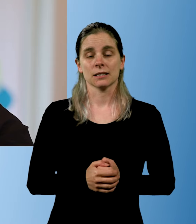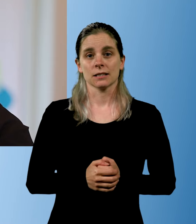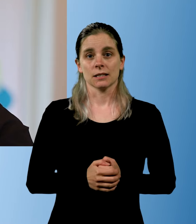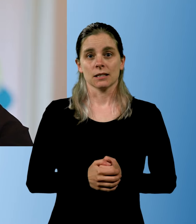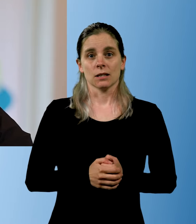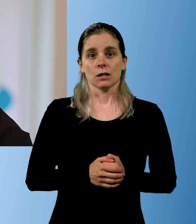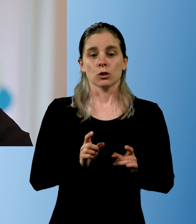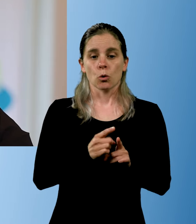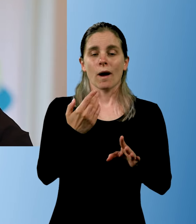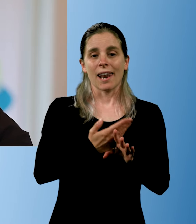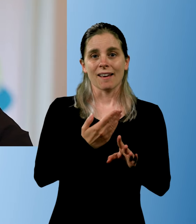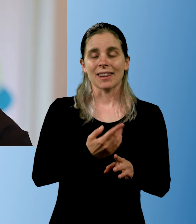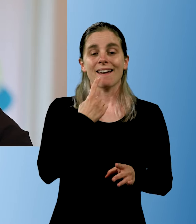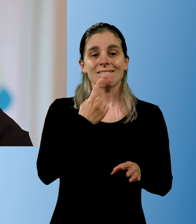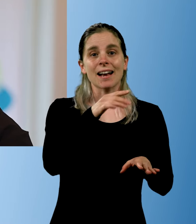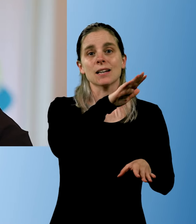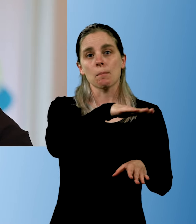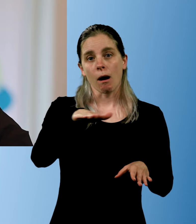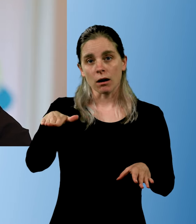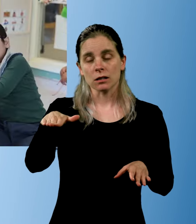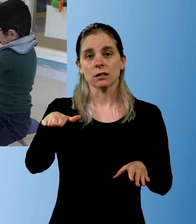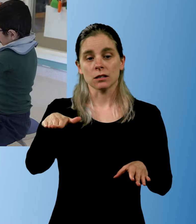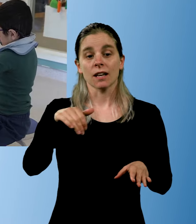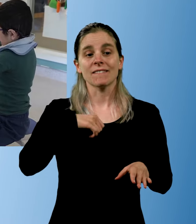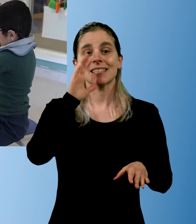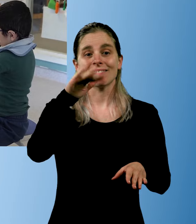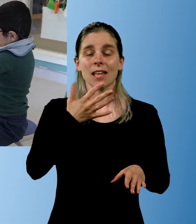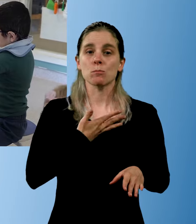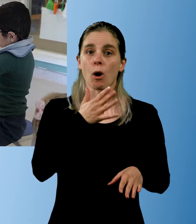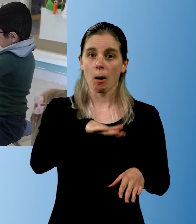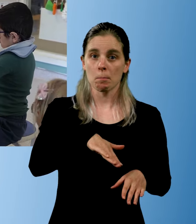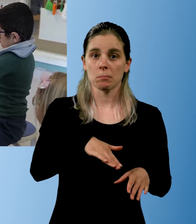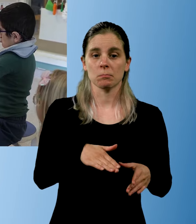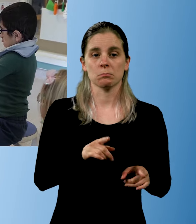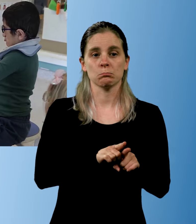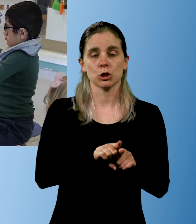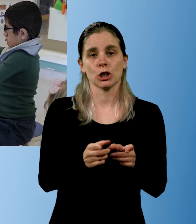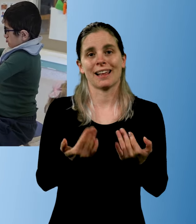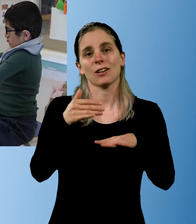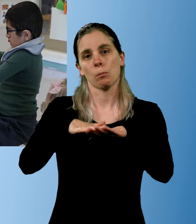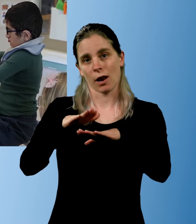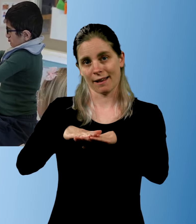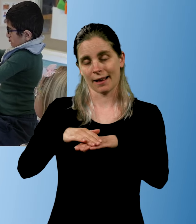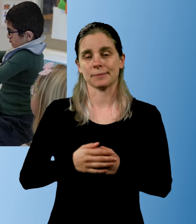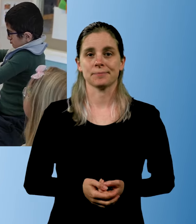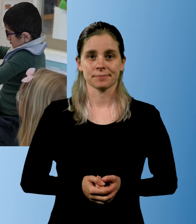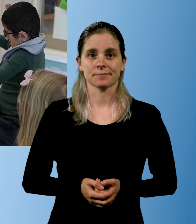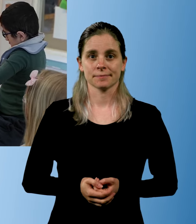The more you know about each child, the more you can plan.